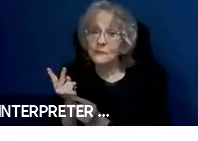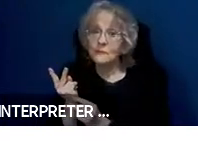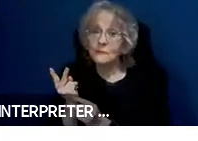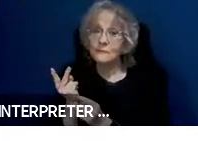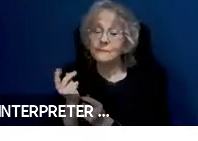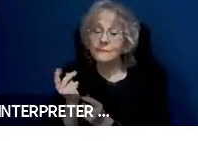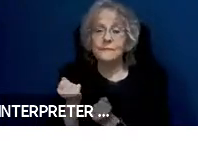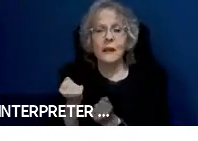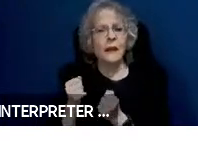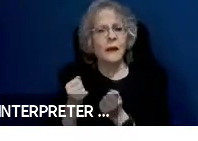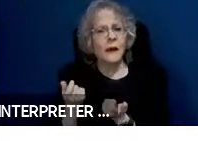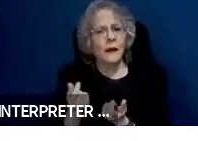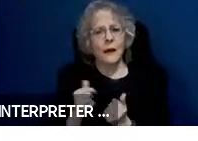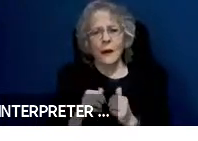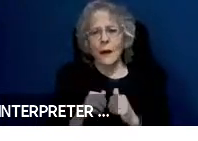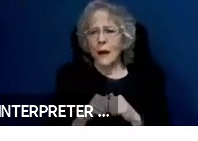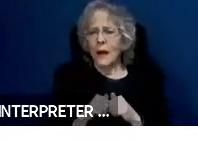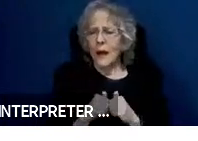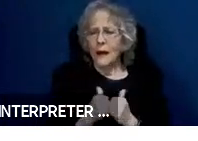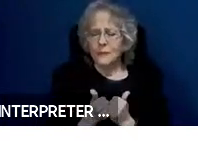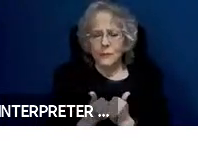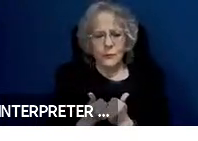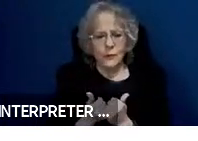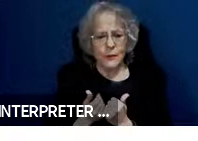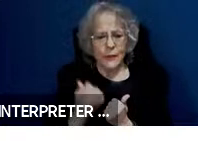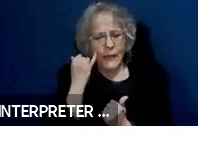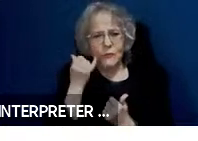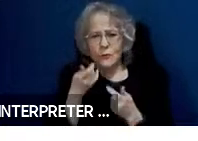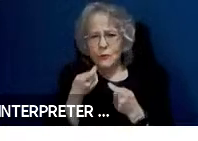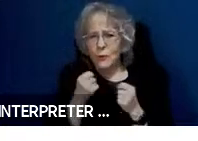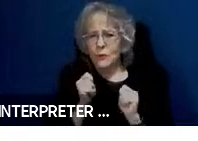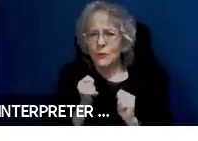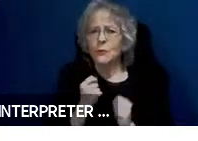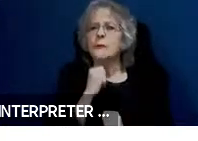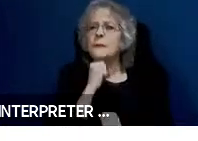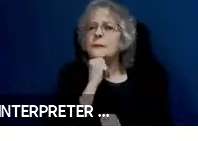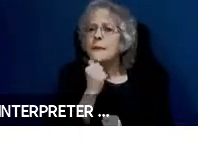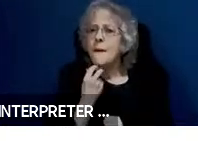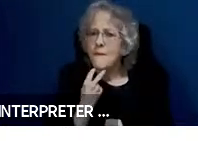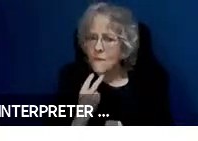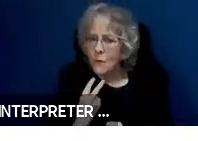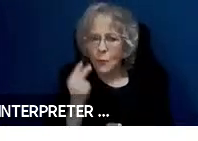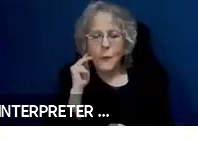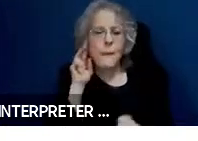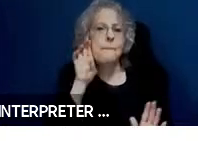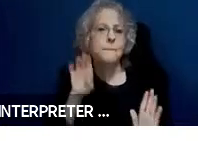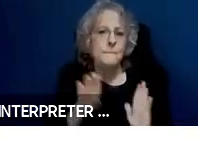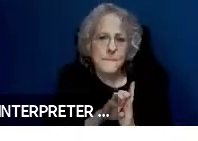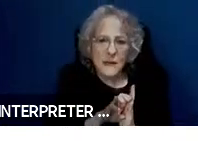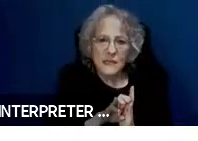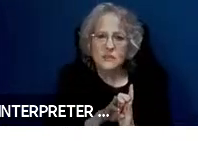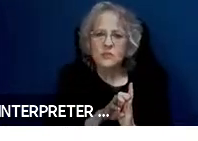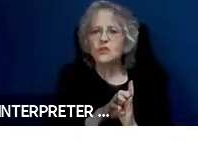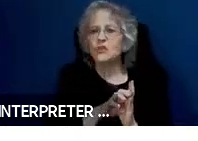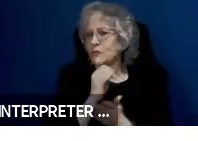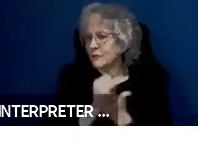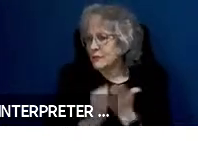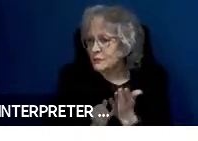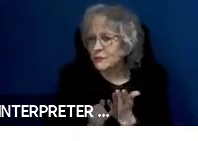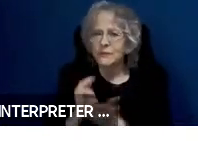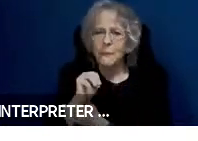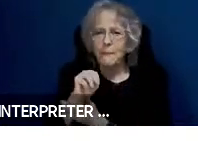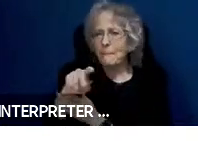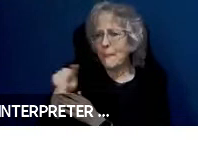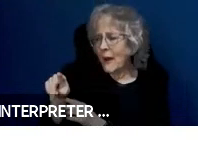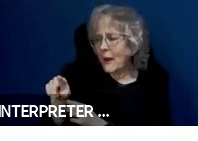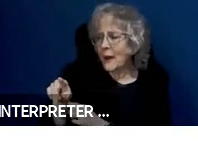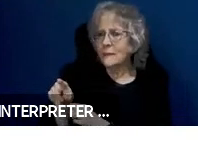handle things if you try to do it non-verbally with pictures, illustrations, maps? This there